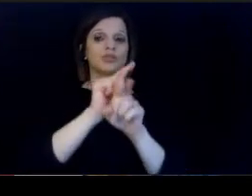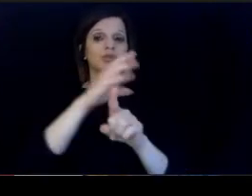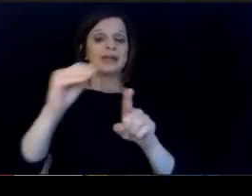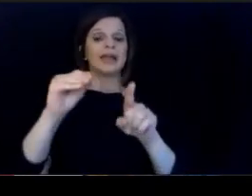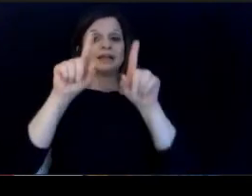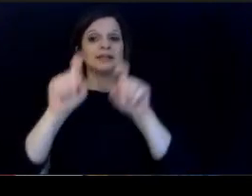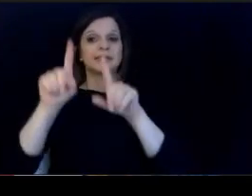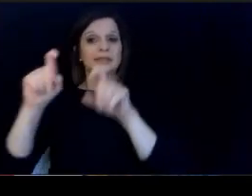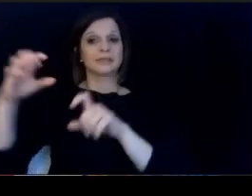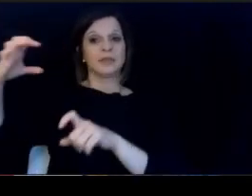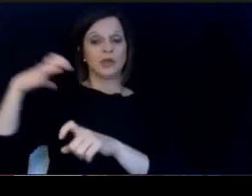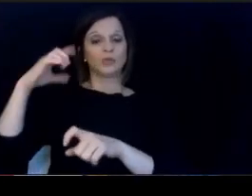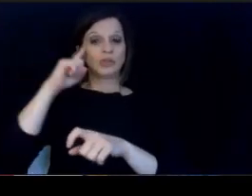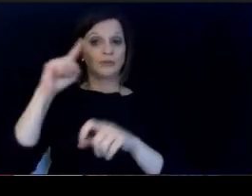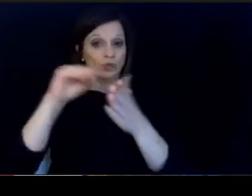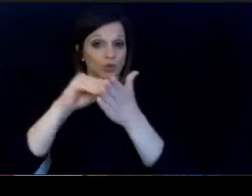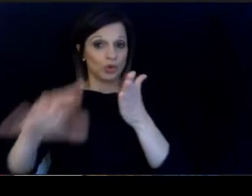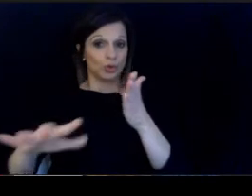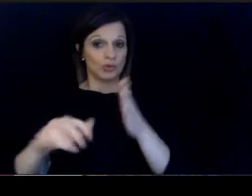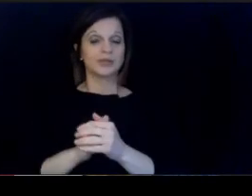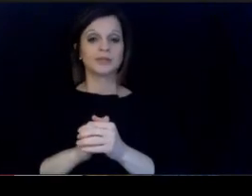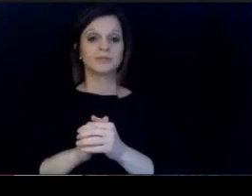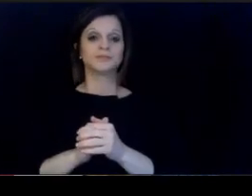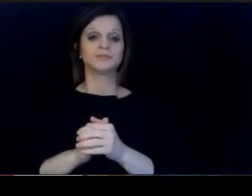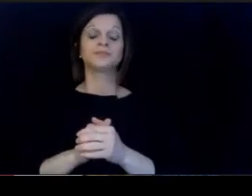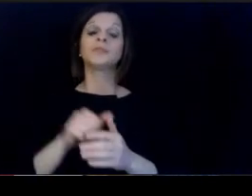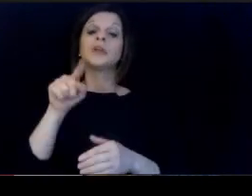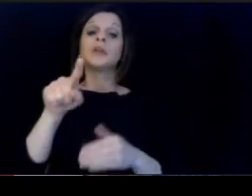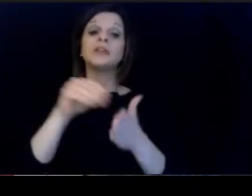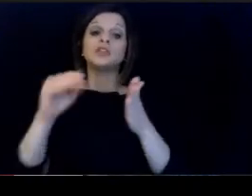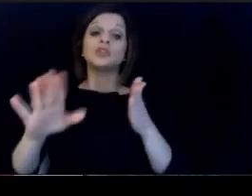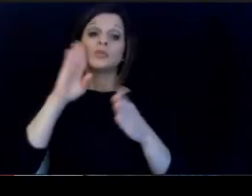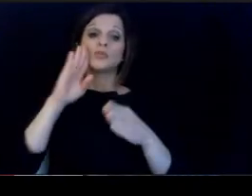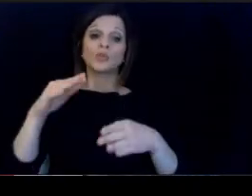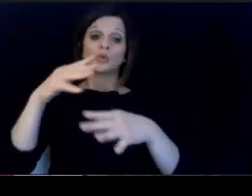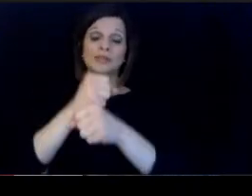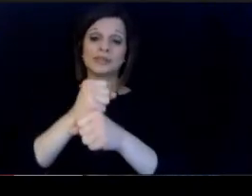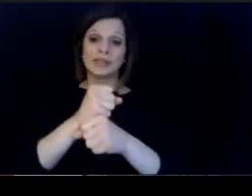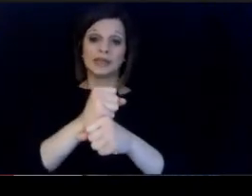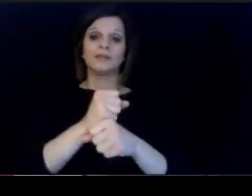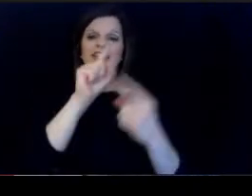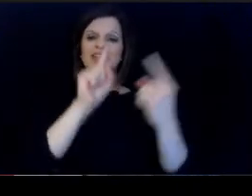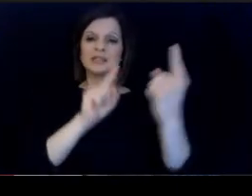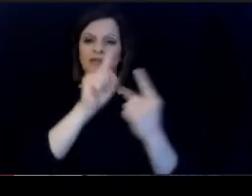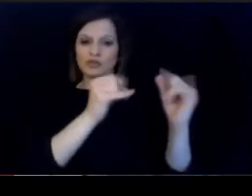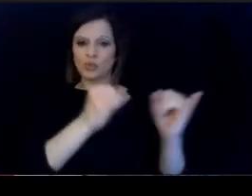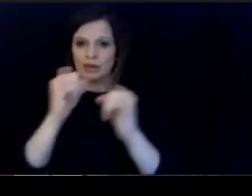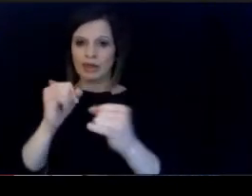coaching for participating students. These students will receive individualized support.